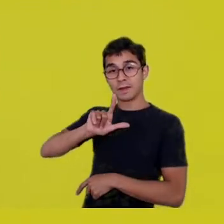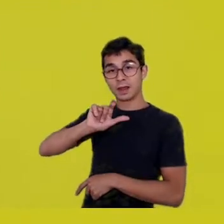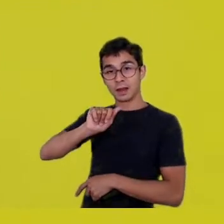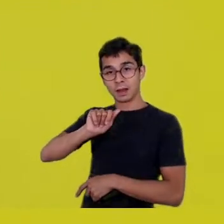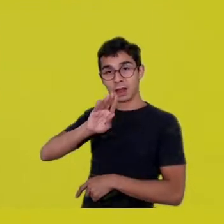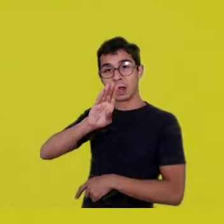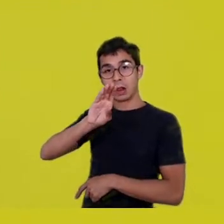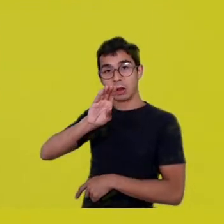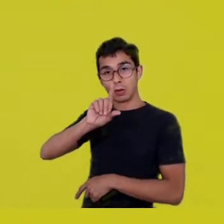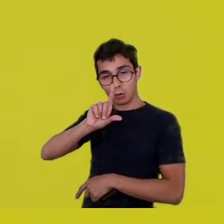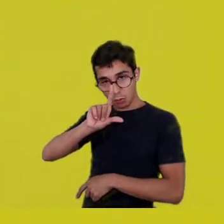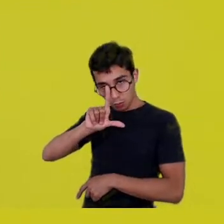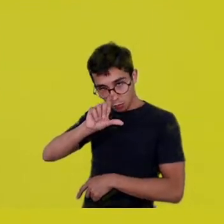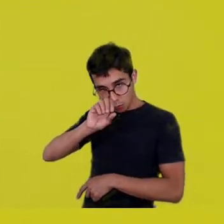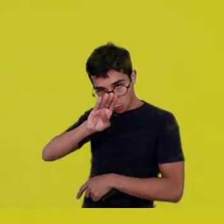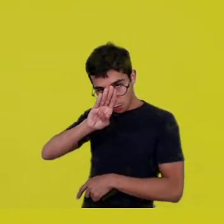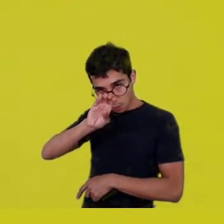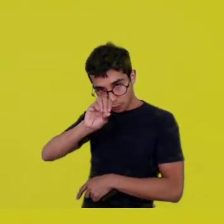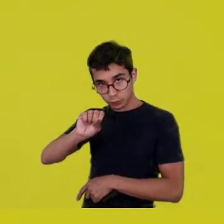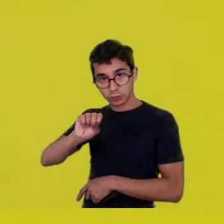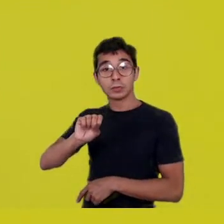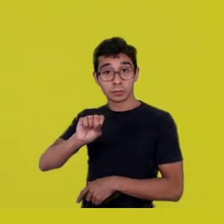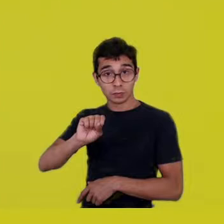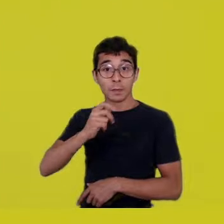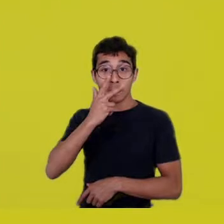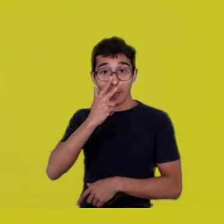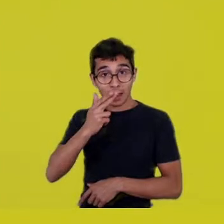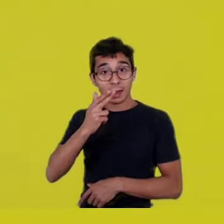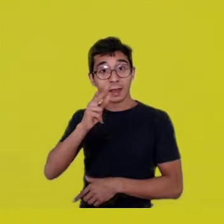So, how wonderful, isn’t it?